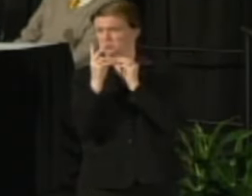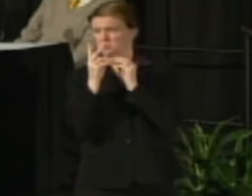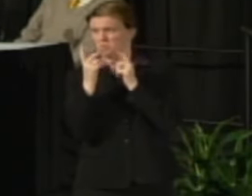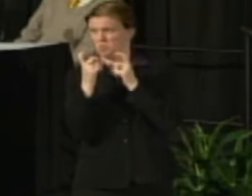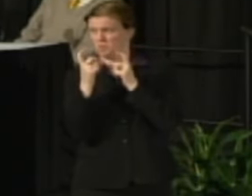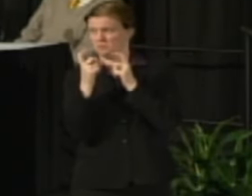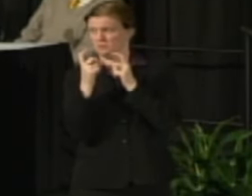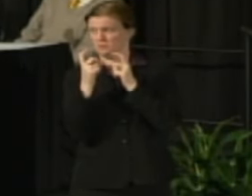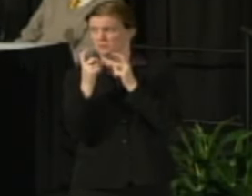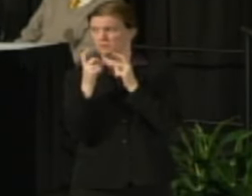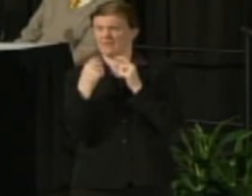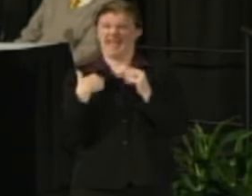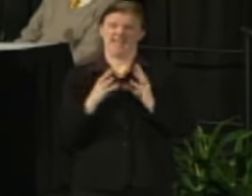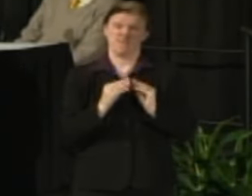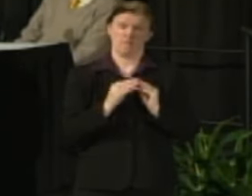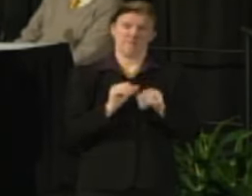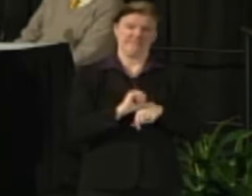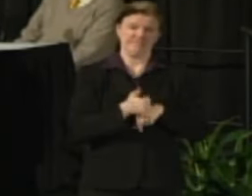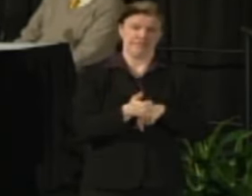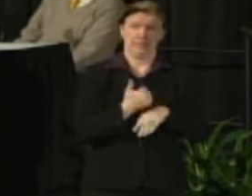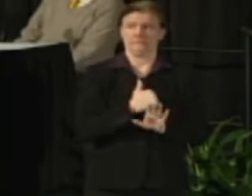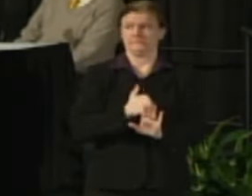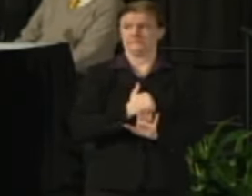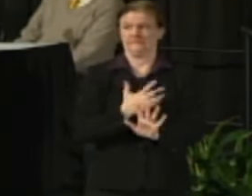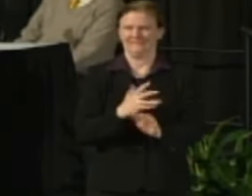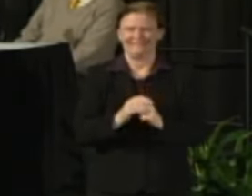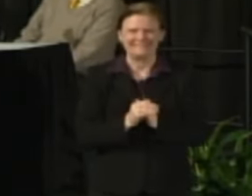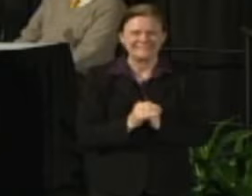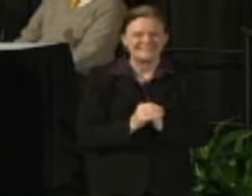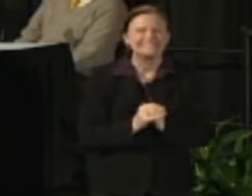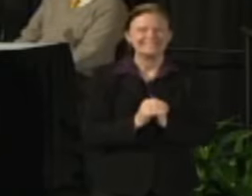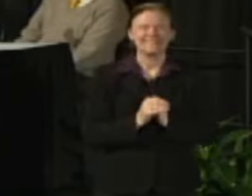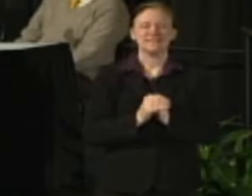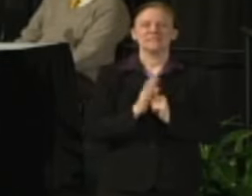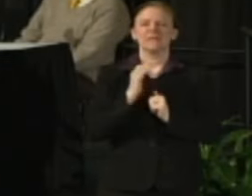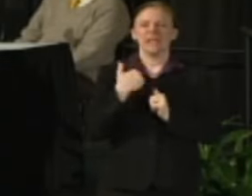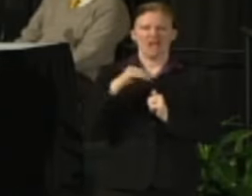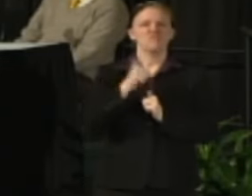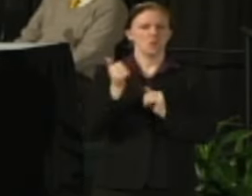I've got a meeting, interview scheduled for 10 o'clock so we will have another session